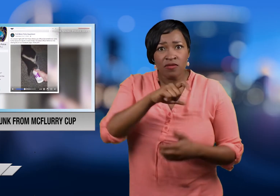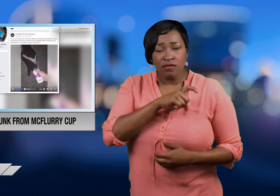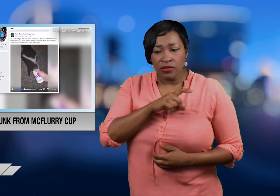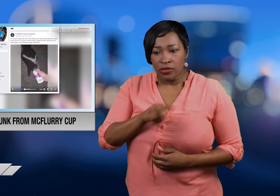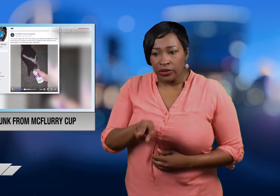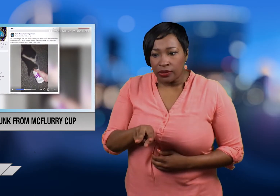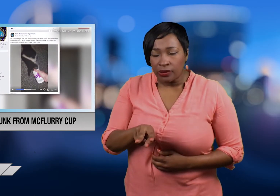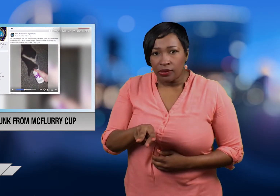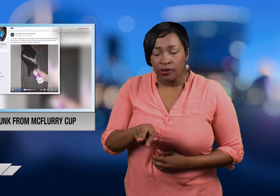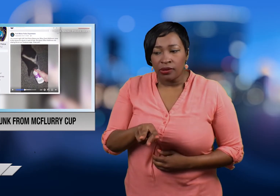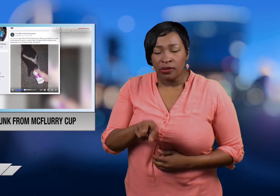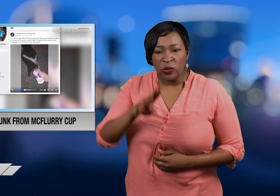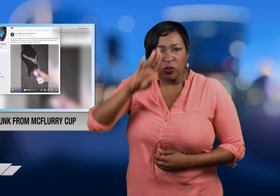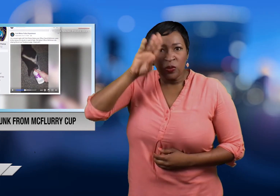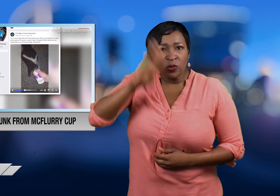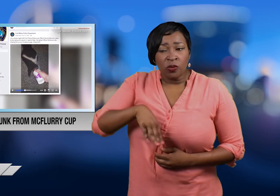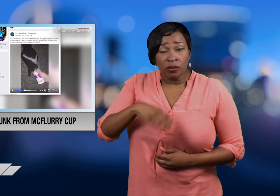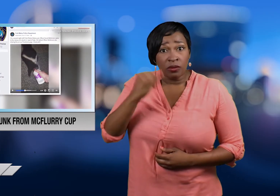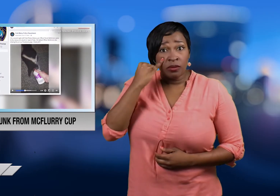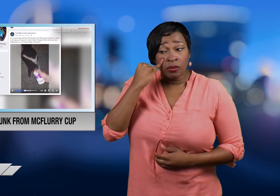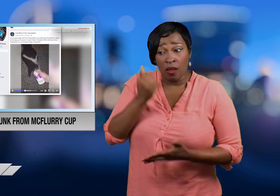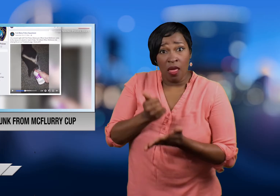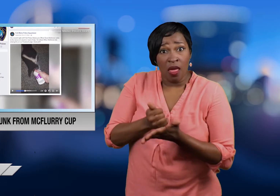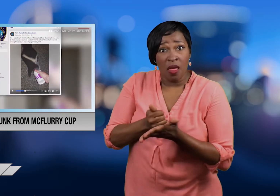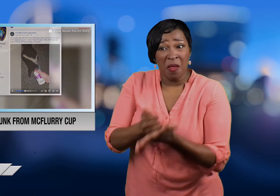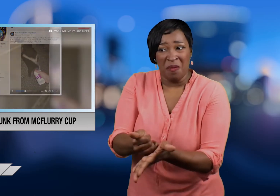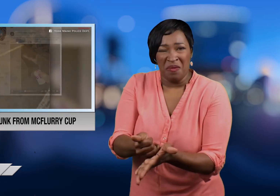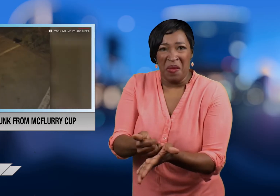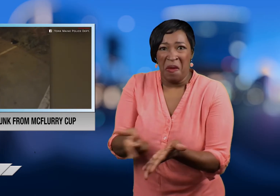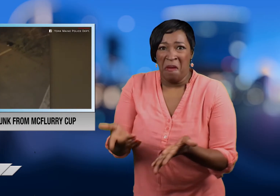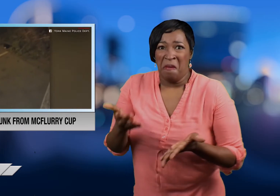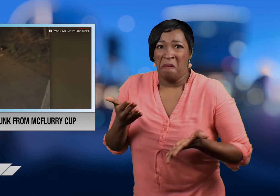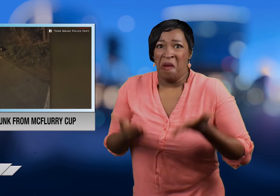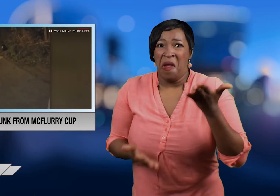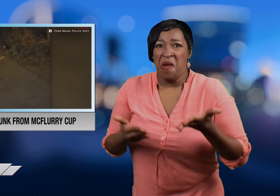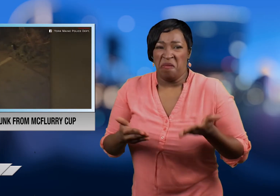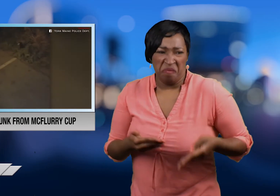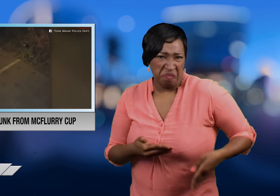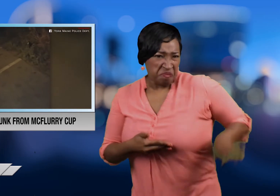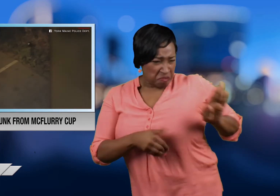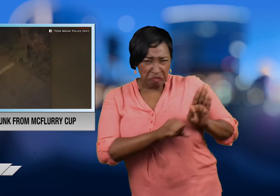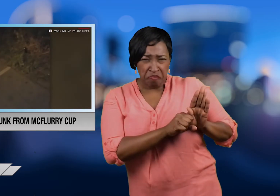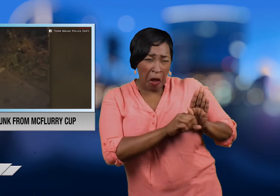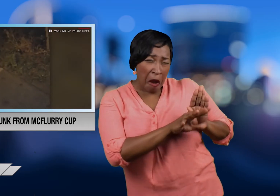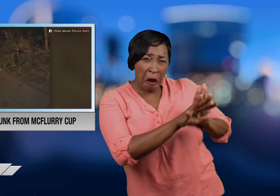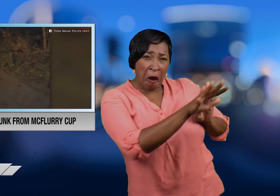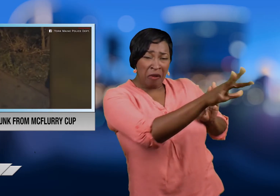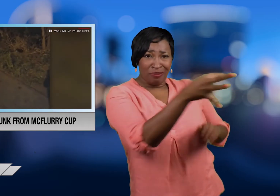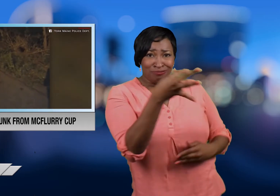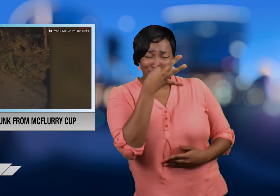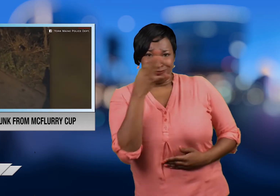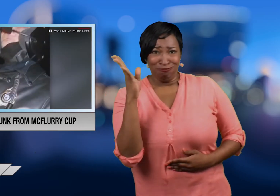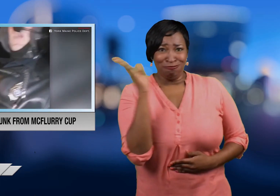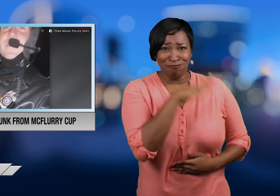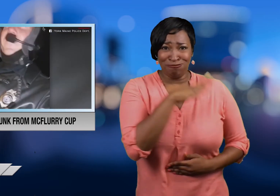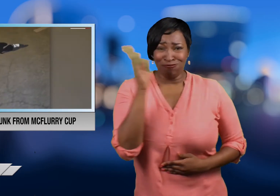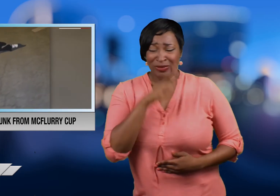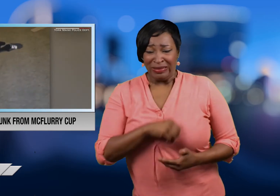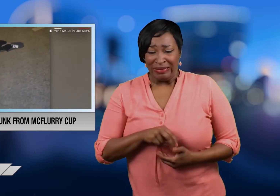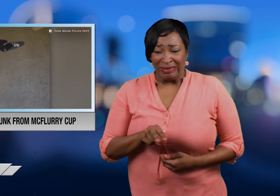The officer knew if he tried to help he might be sprayed with skunk funk.